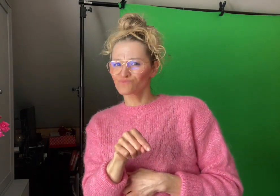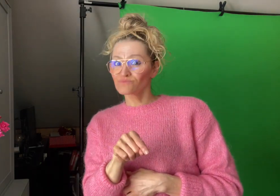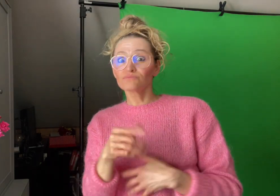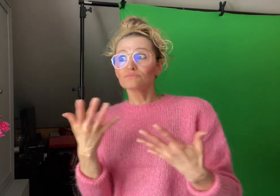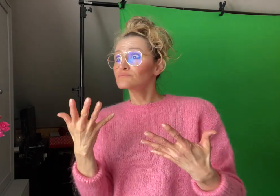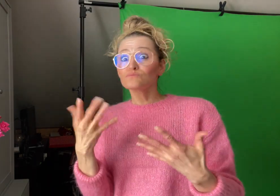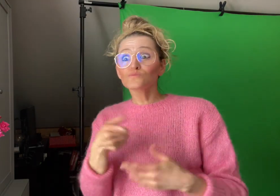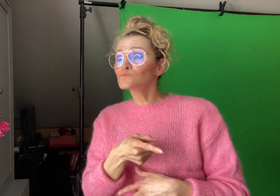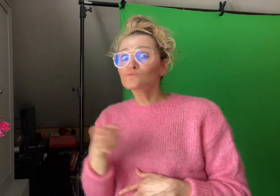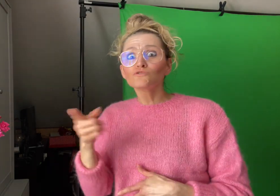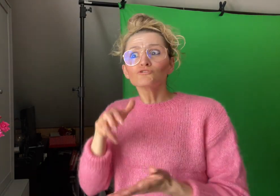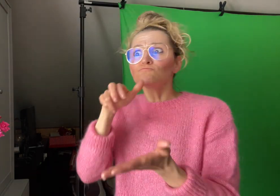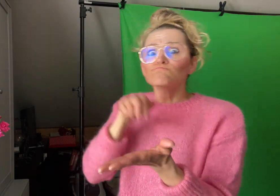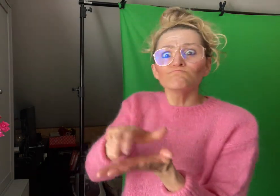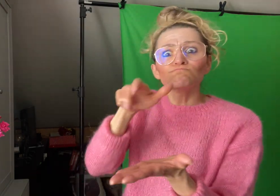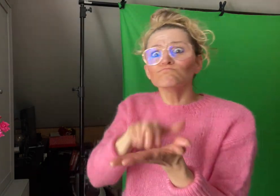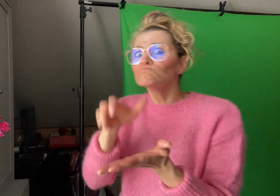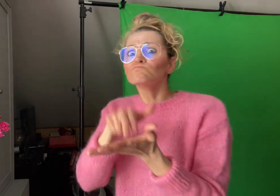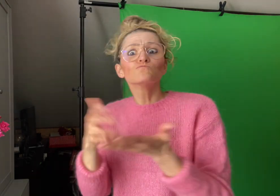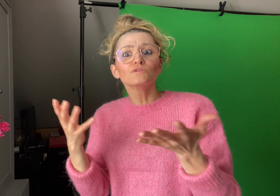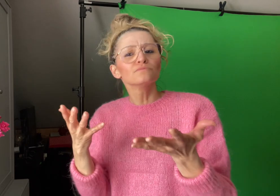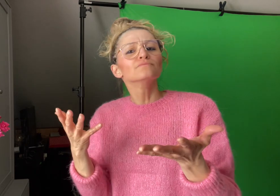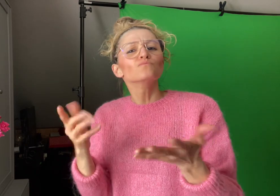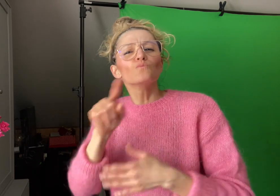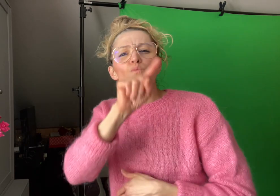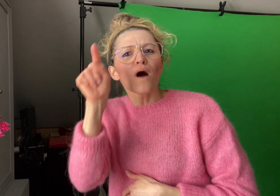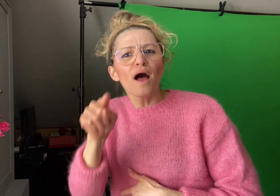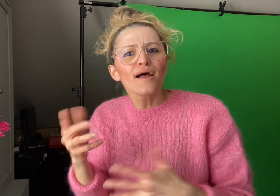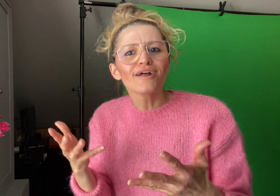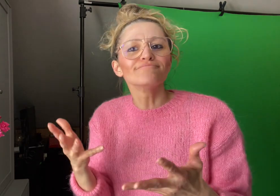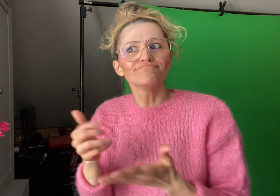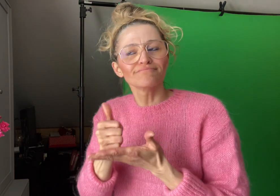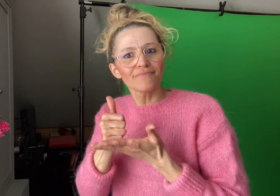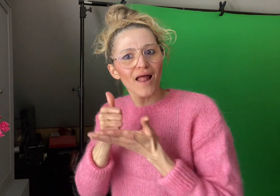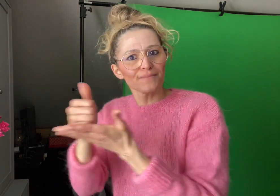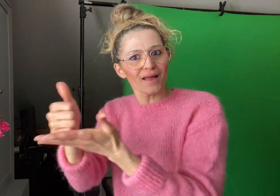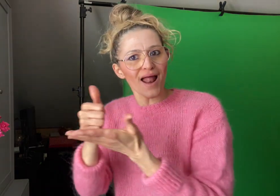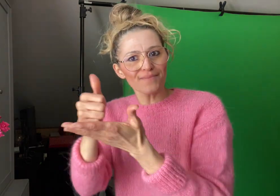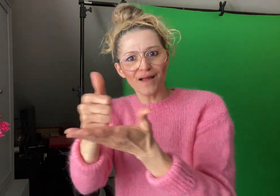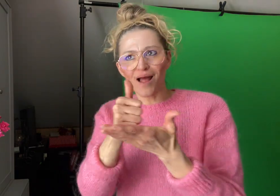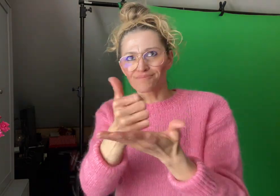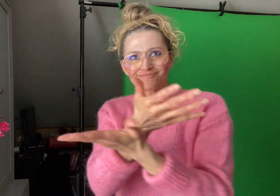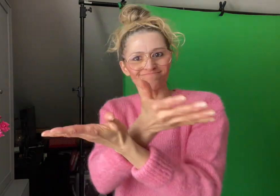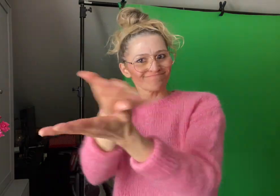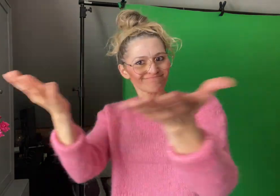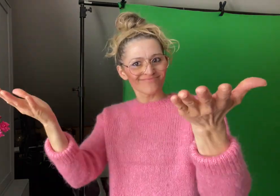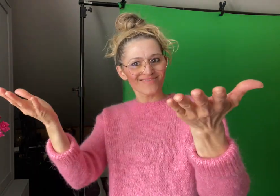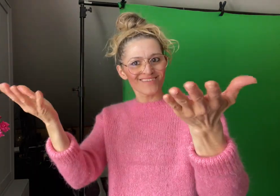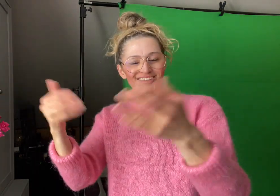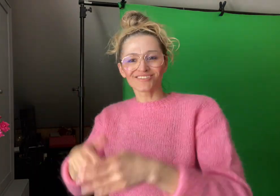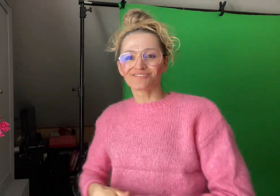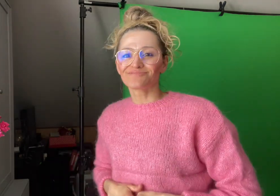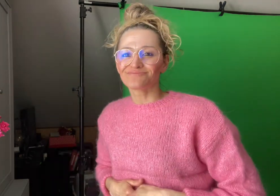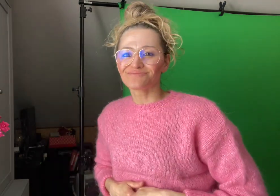that Kyle knows that they were doing this to help others.